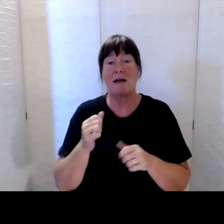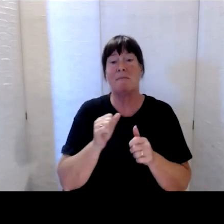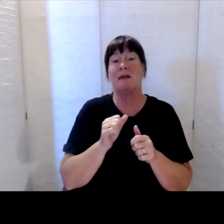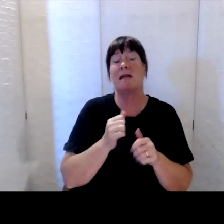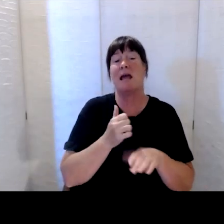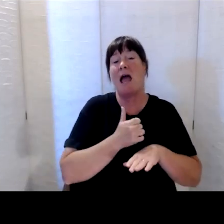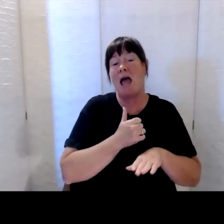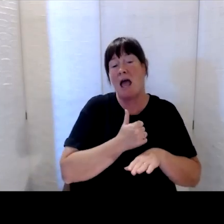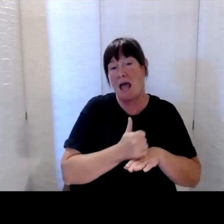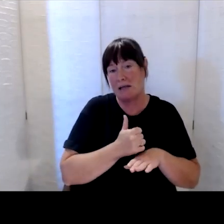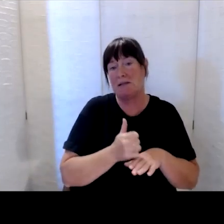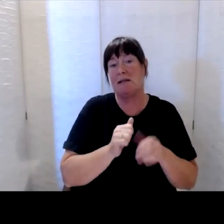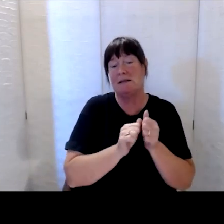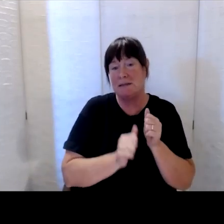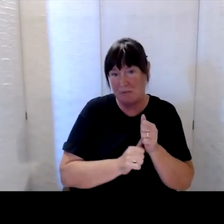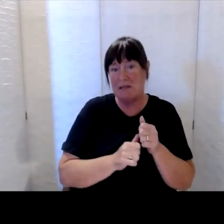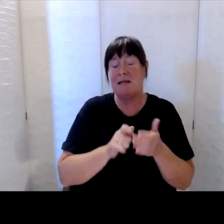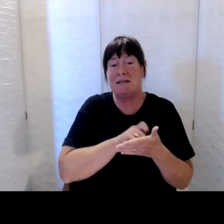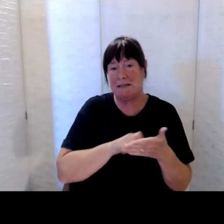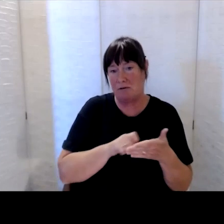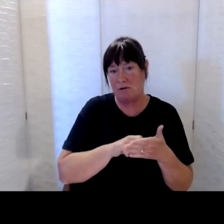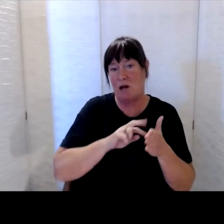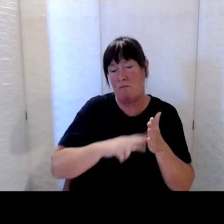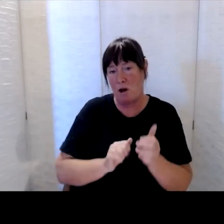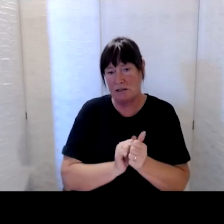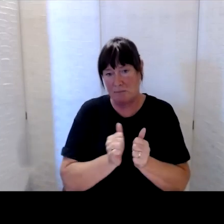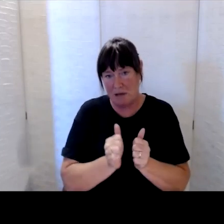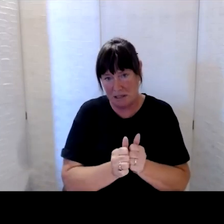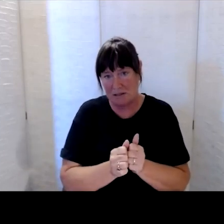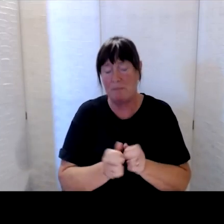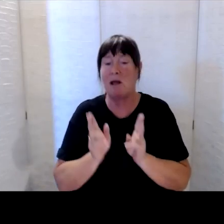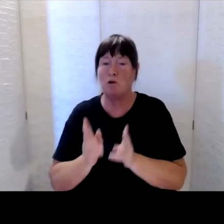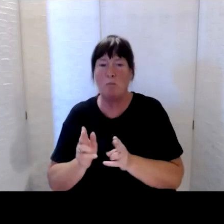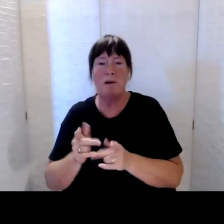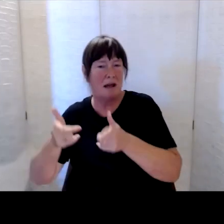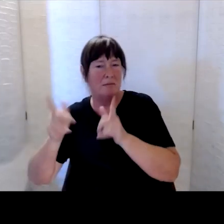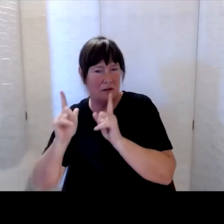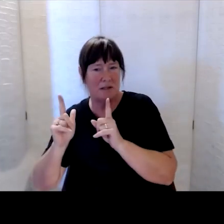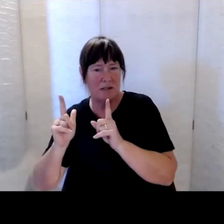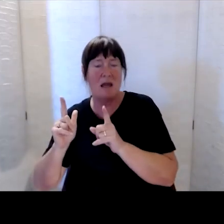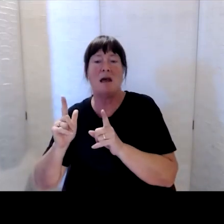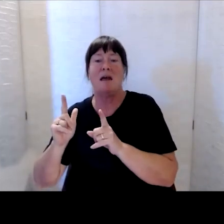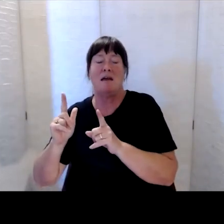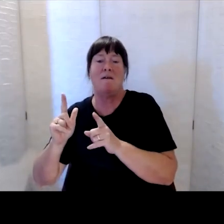for Policy, Partnership and my other role as the Director of Office for Disability Issues in Whaikaha.